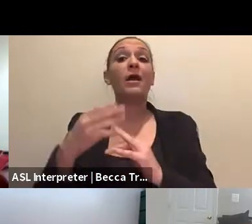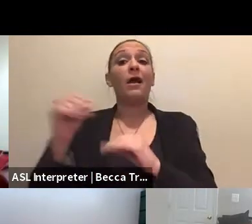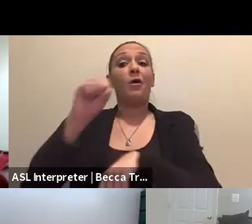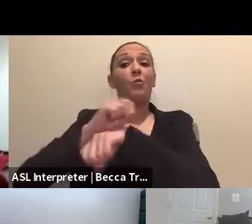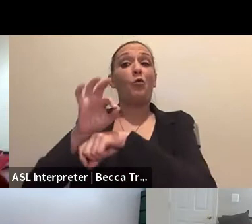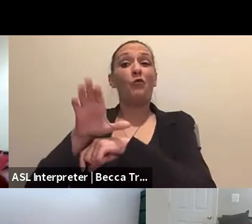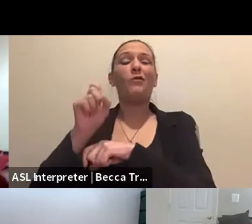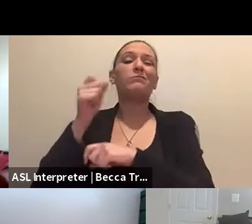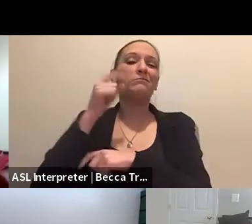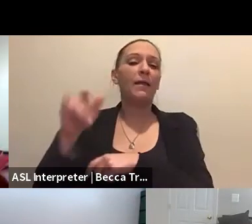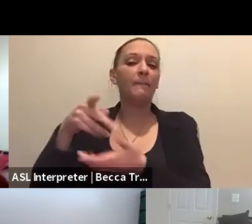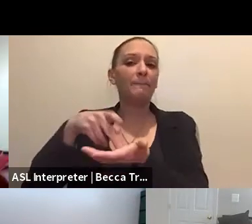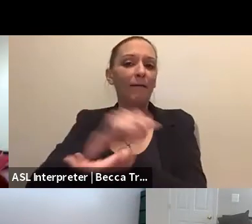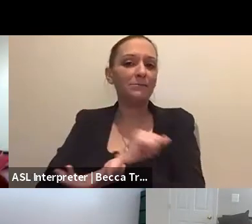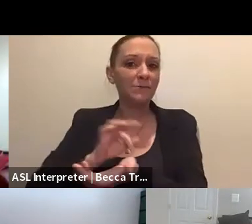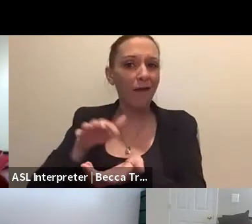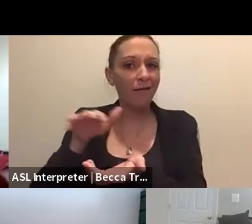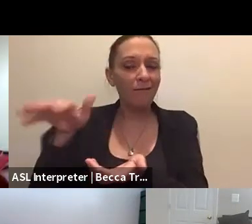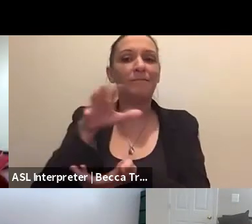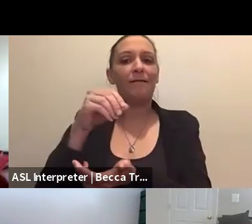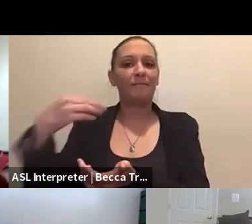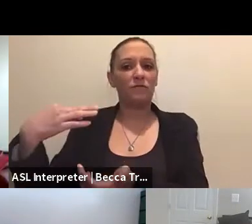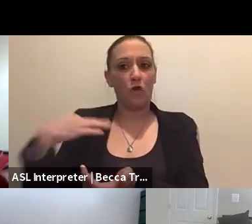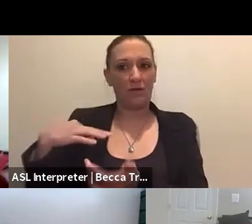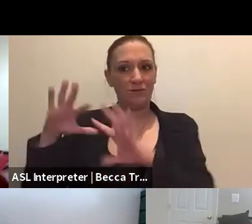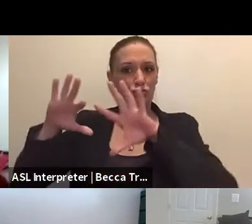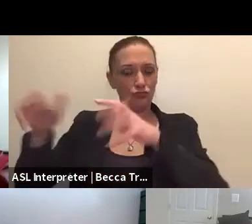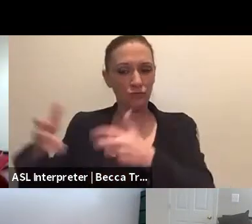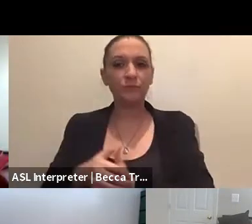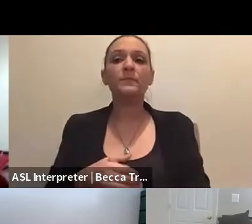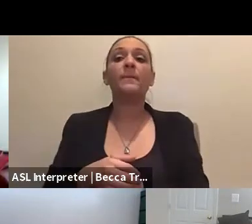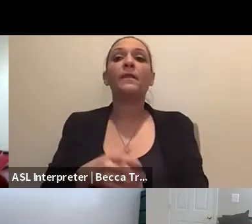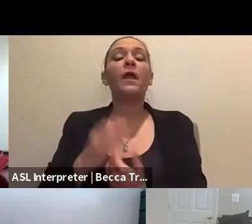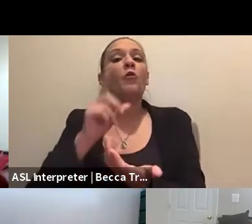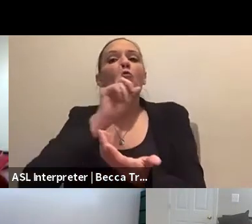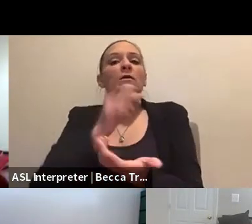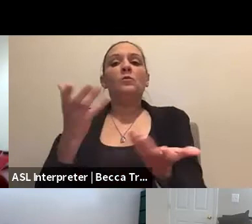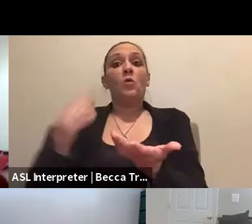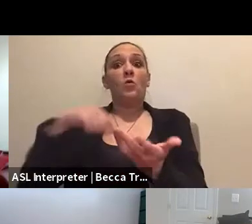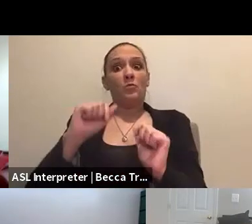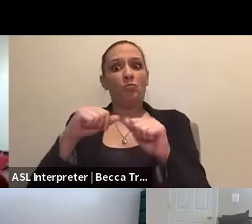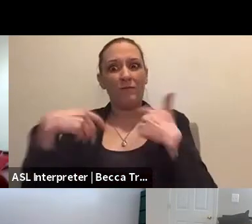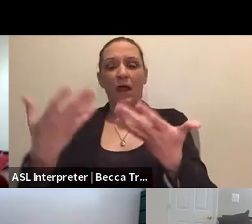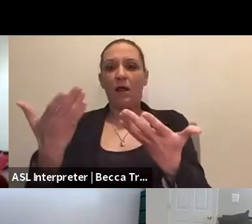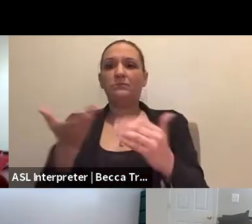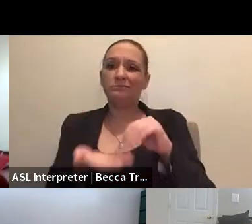as well as the volunteers. And we essentially provide enhanced psychological first aid